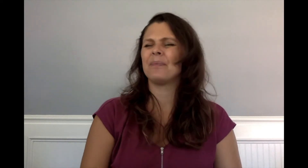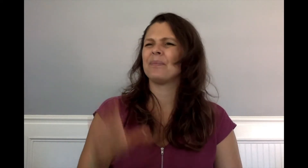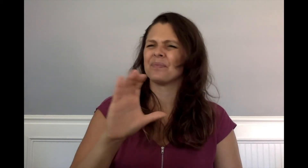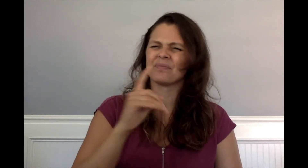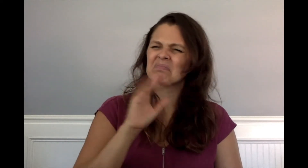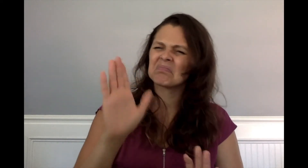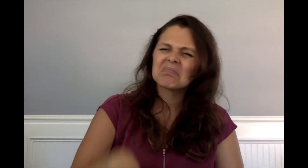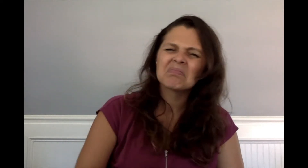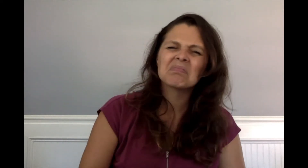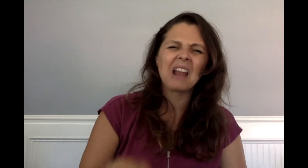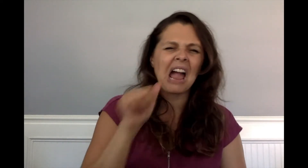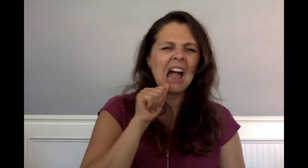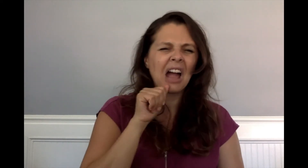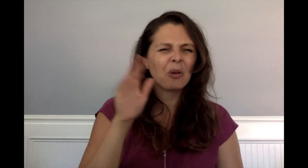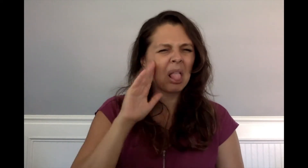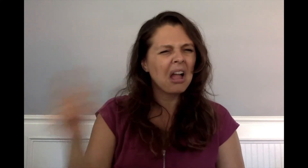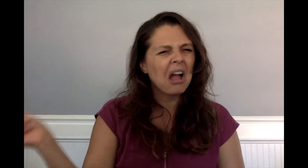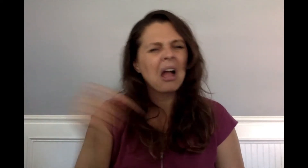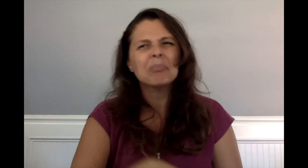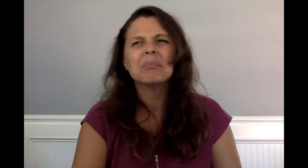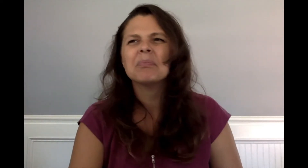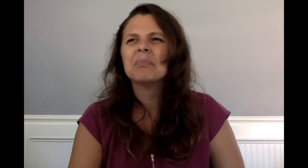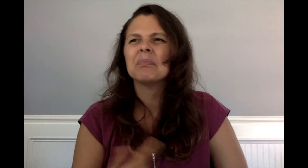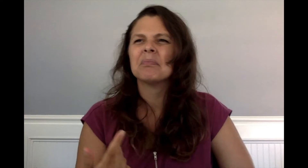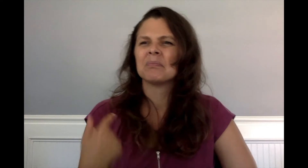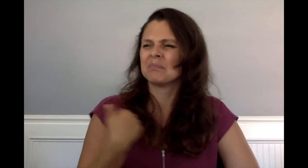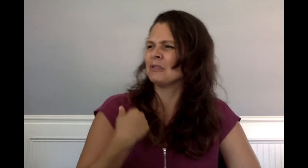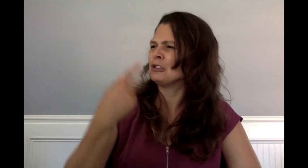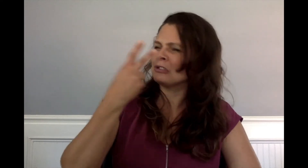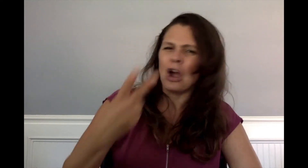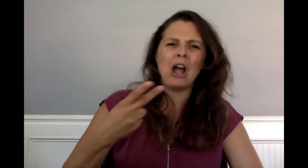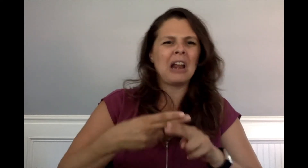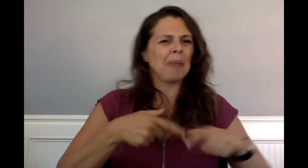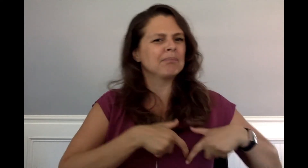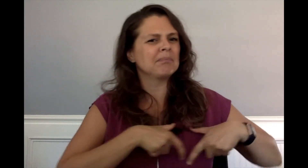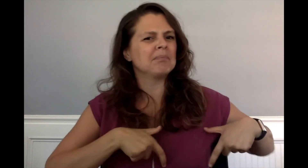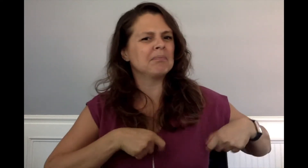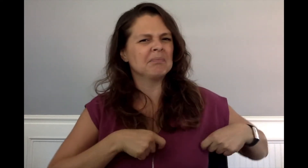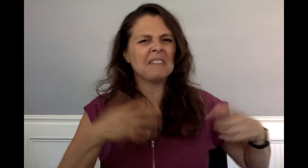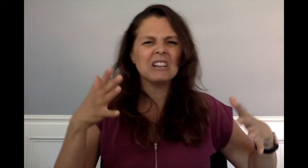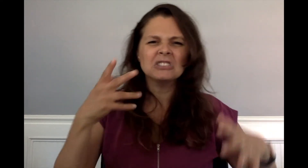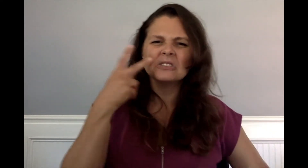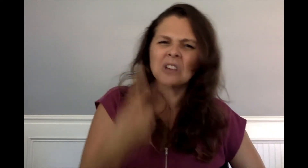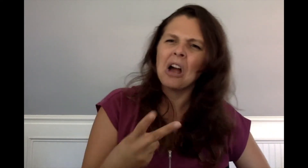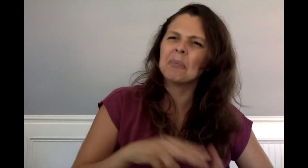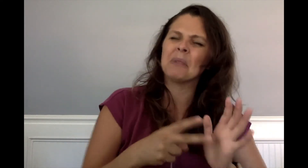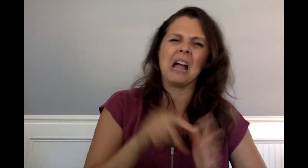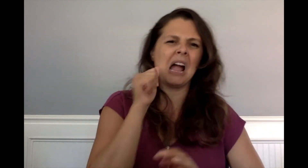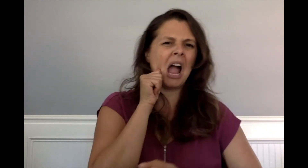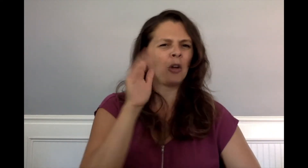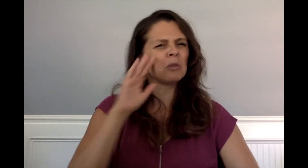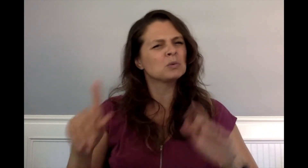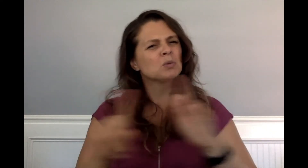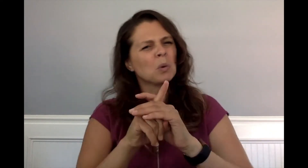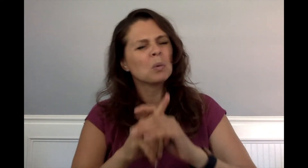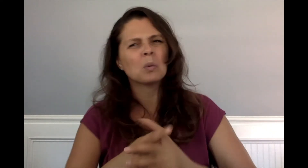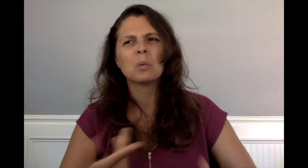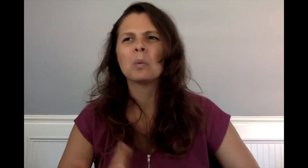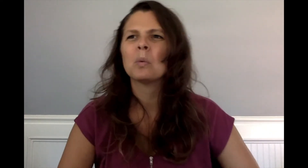"But Aggie is coming here," Charlie said. "We saw her name tag!"